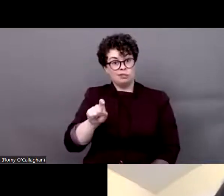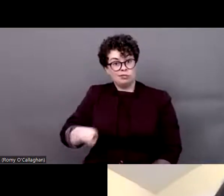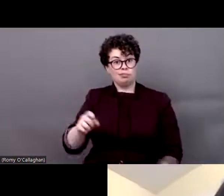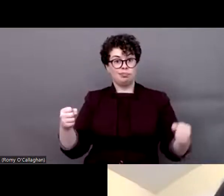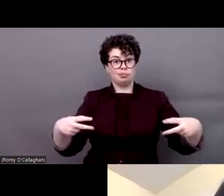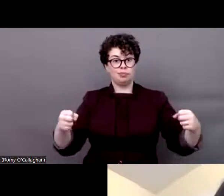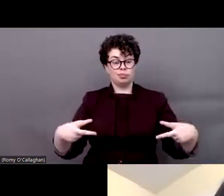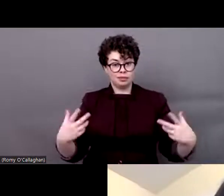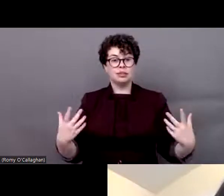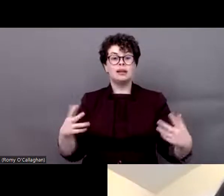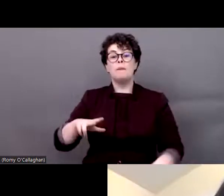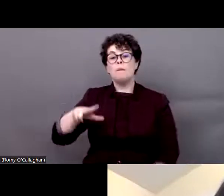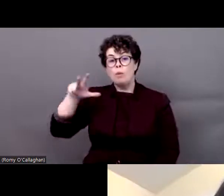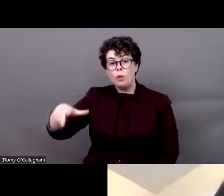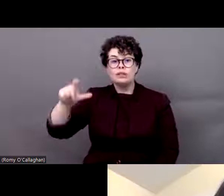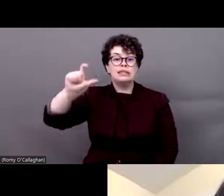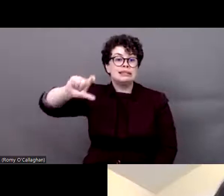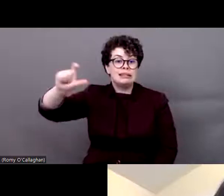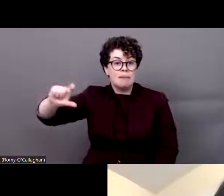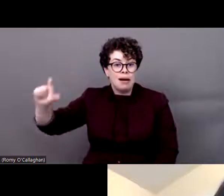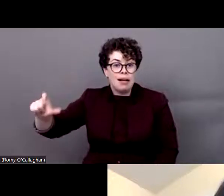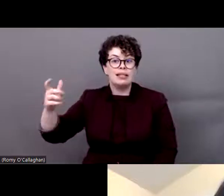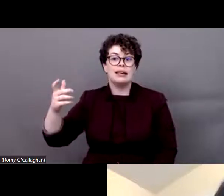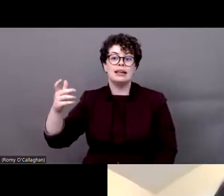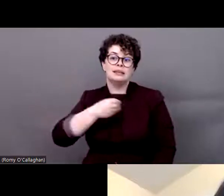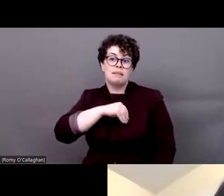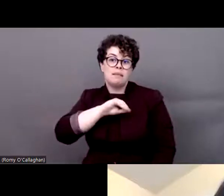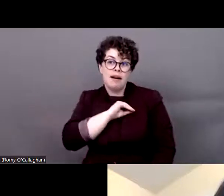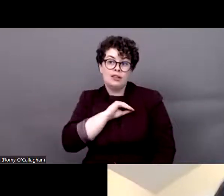platform or other languages via